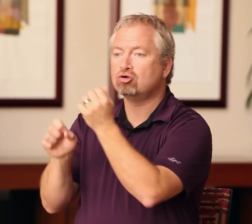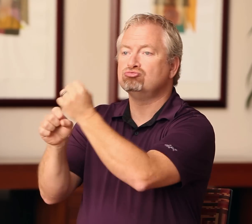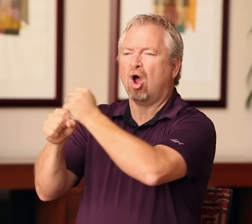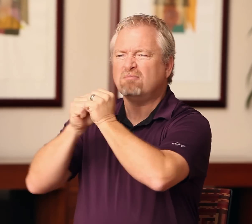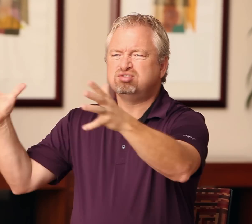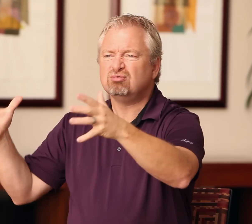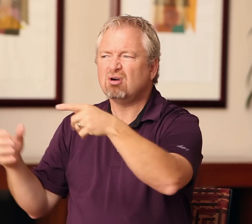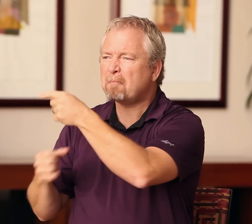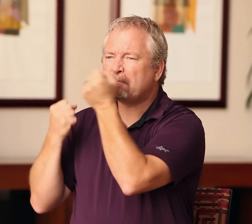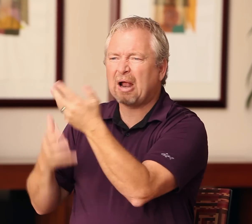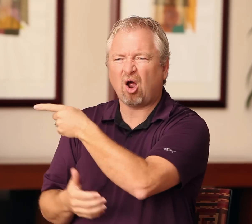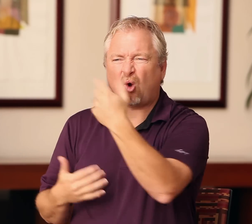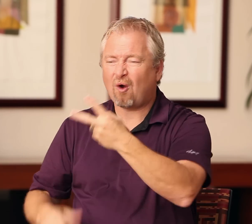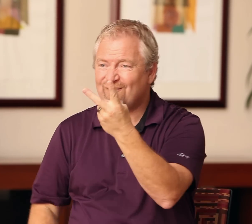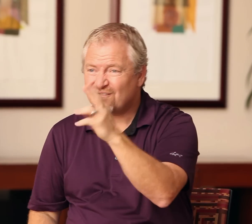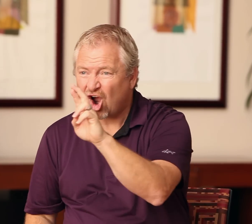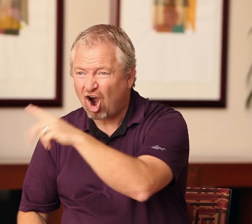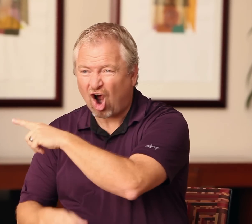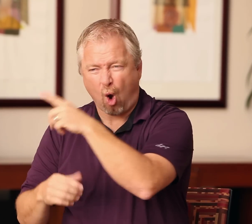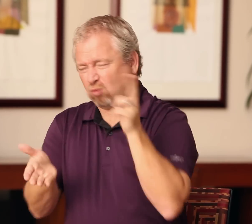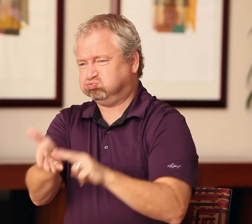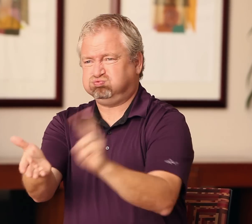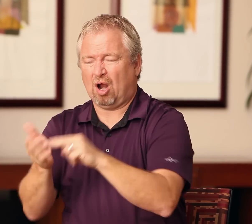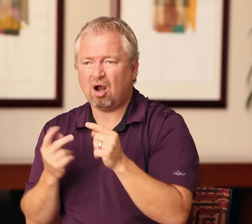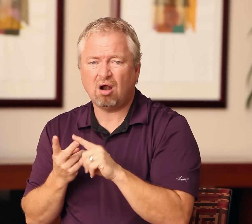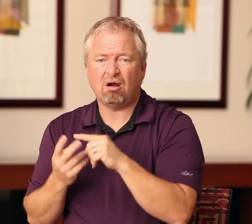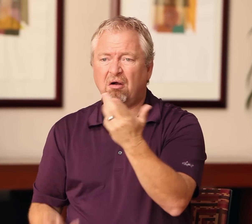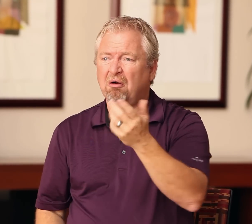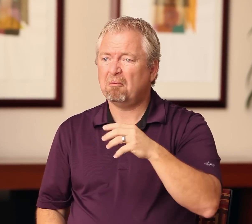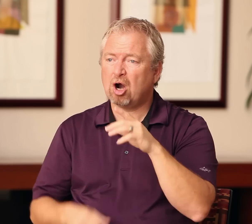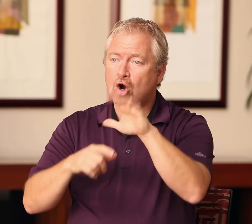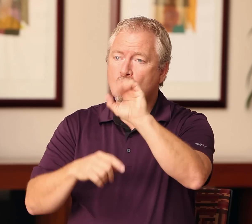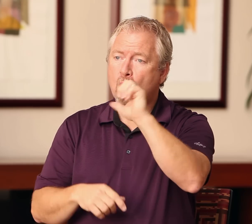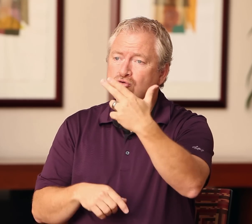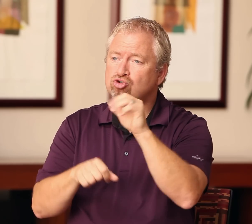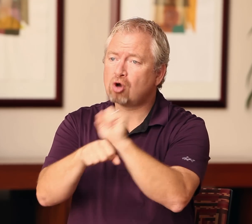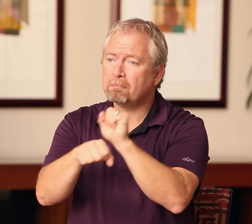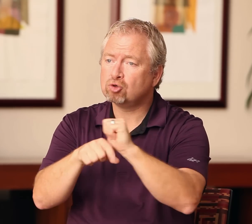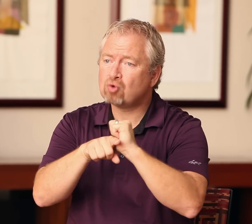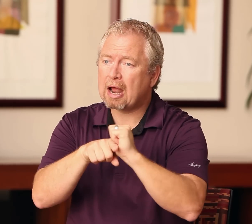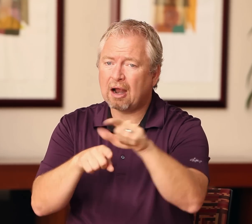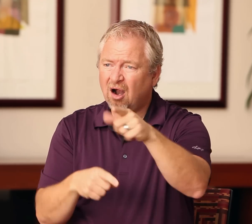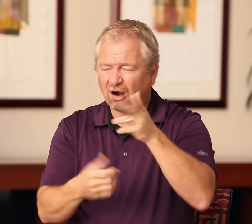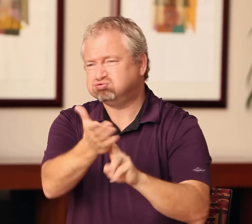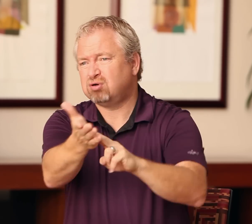There are many places that would benefit from CDIs. Vocational rehabilitation agencies would contract with deaf interpreters.